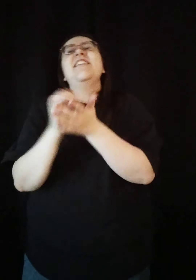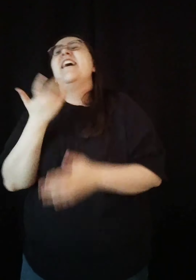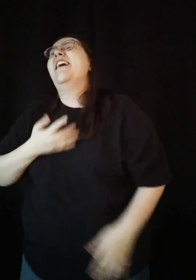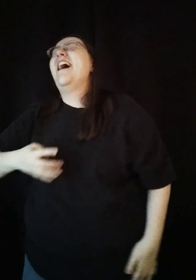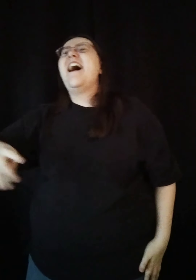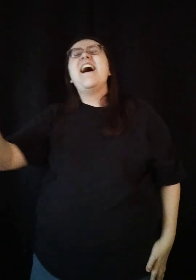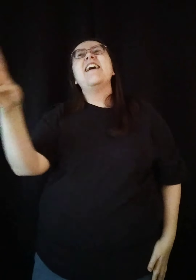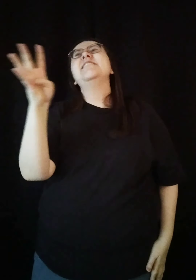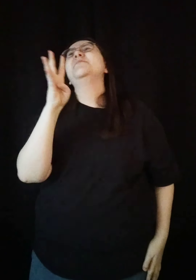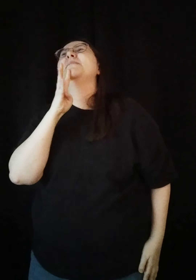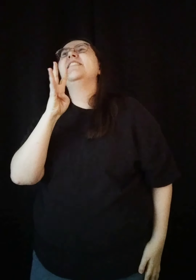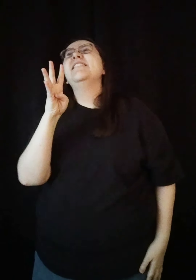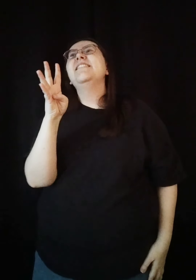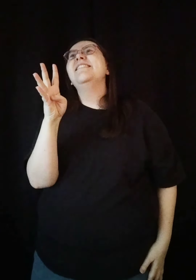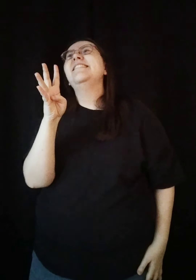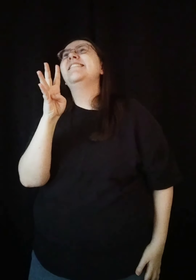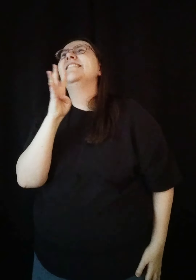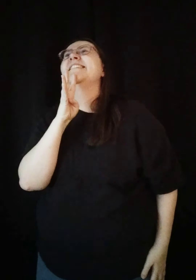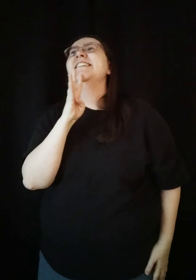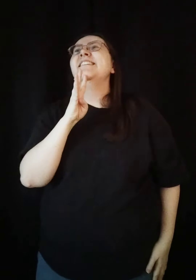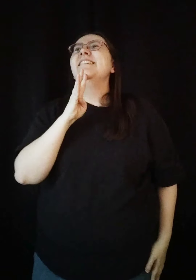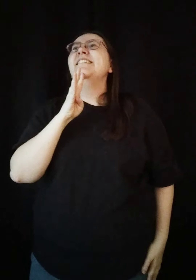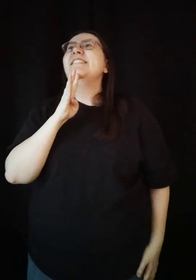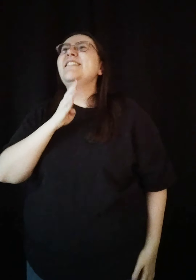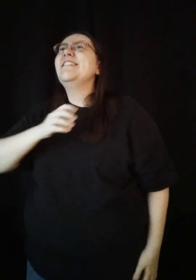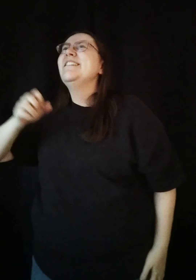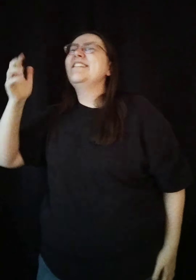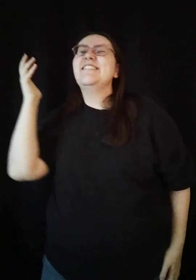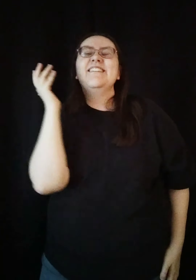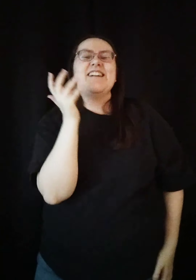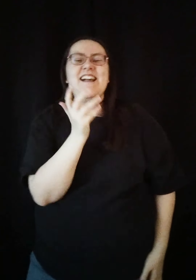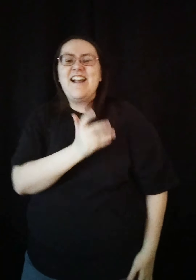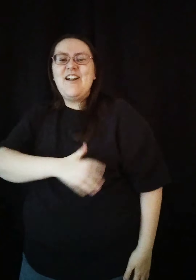That I speak